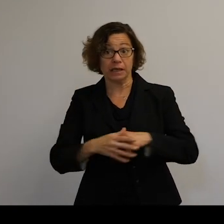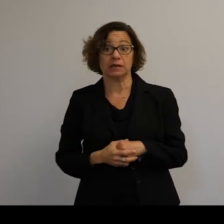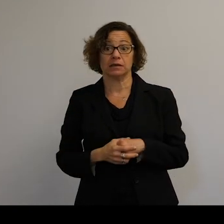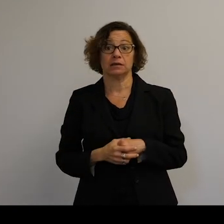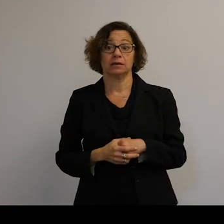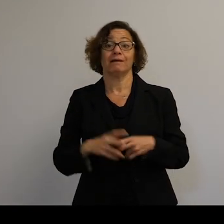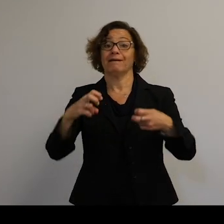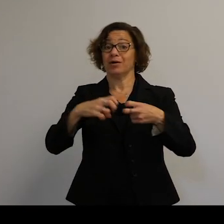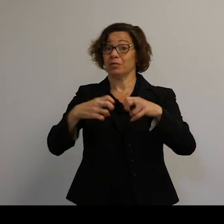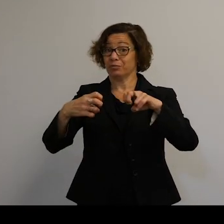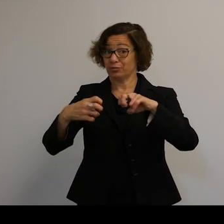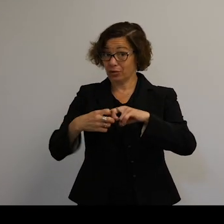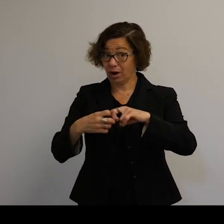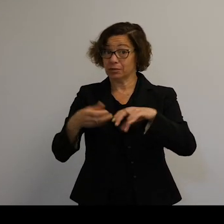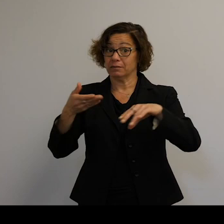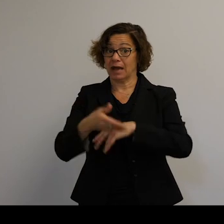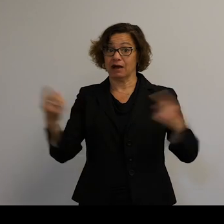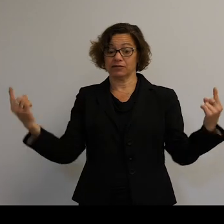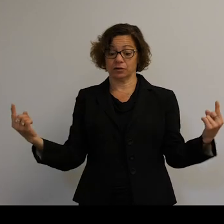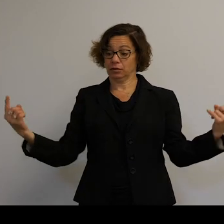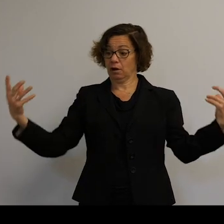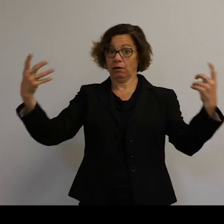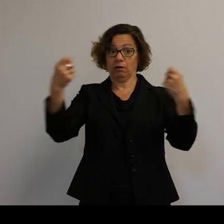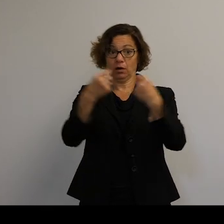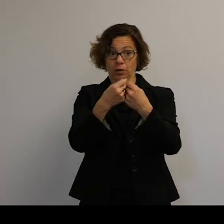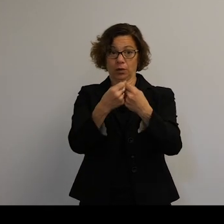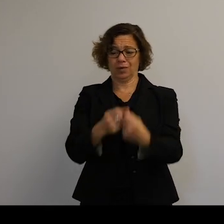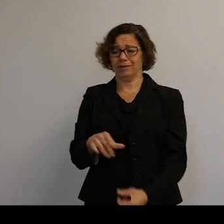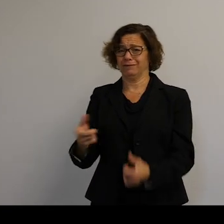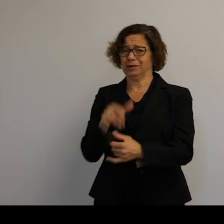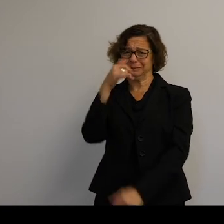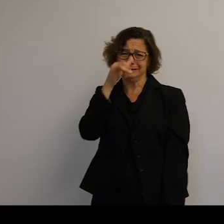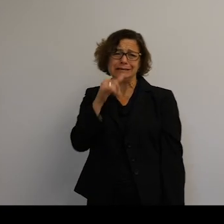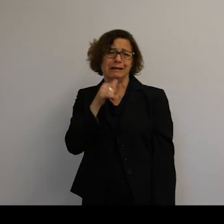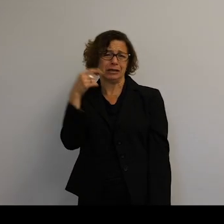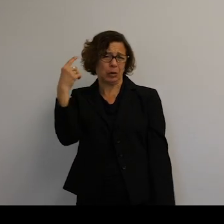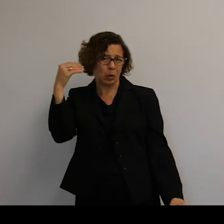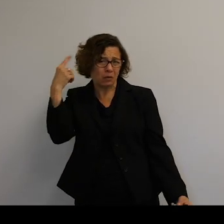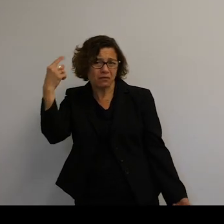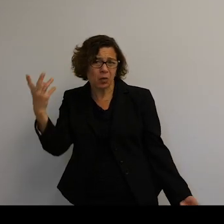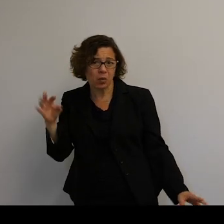The problem with this-- rather than being entirely needless was there was the Fengyun 1C--